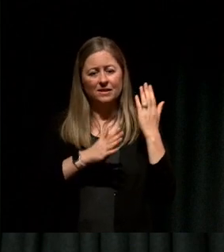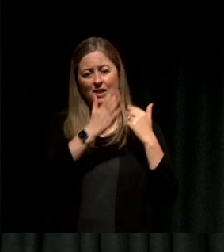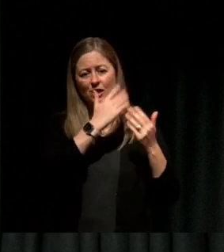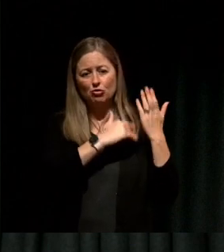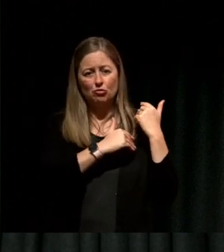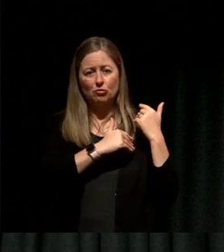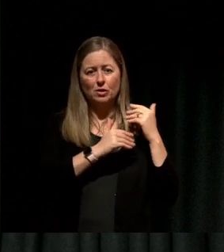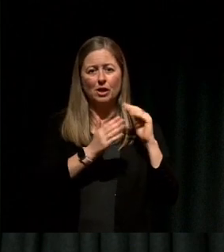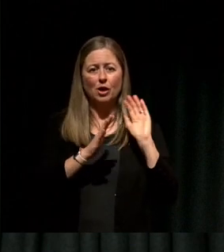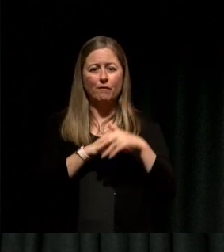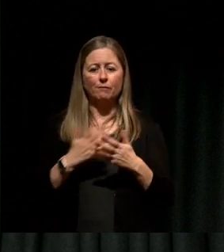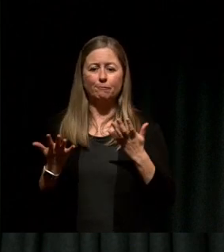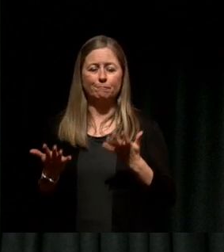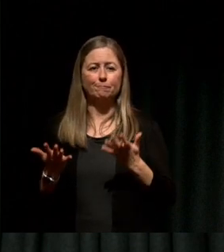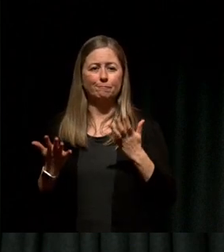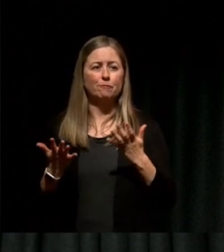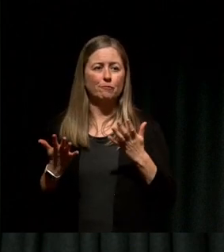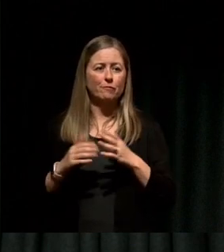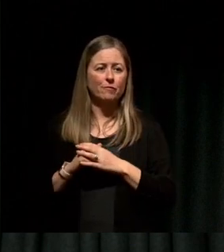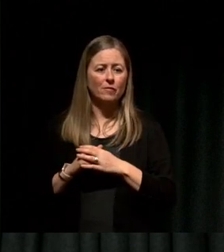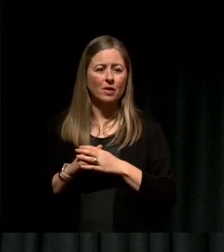It was one of the darkest days in Australia in peacetime history.